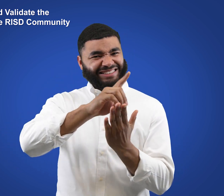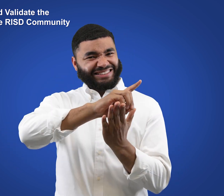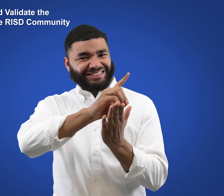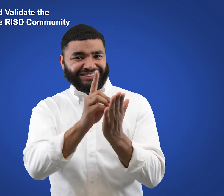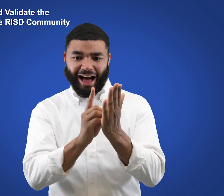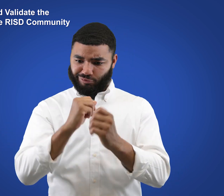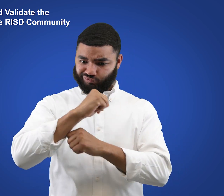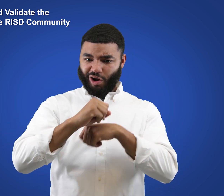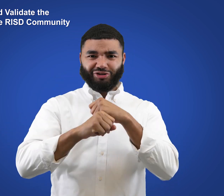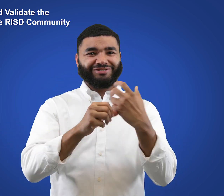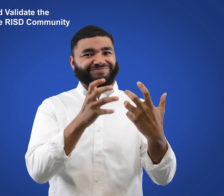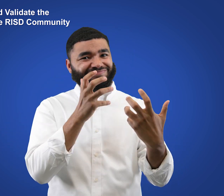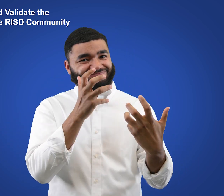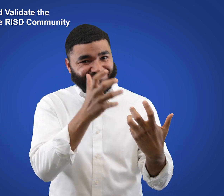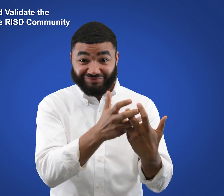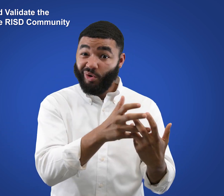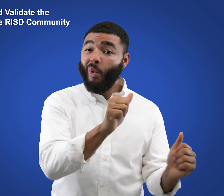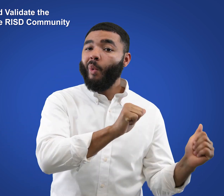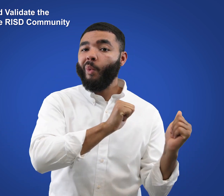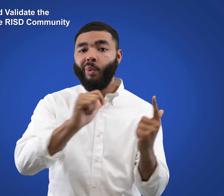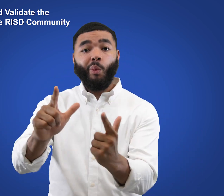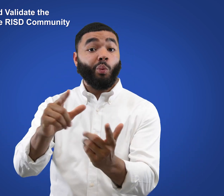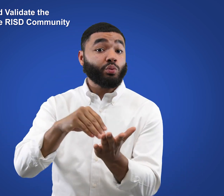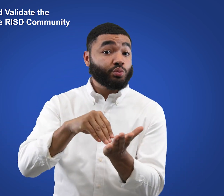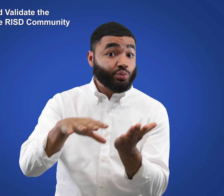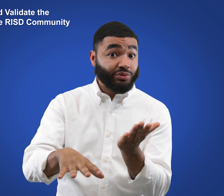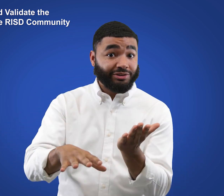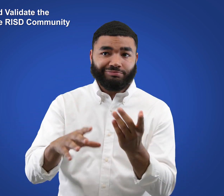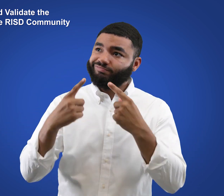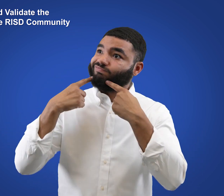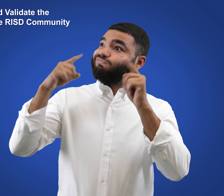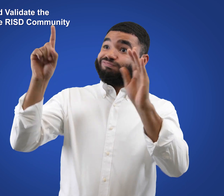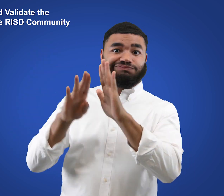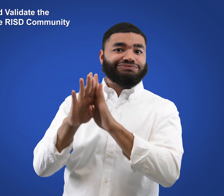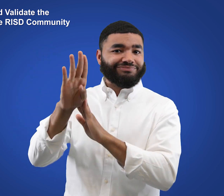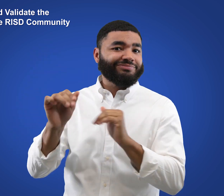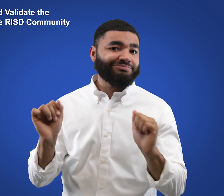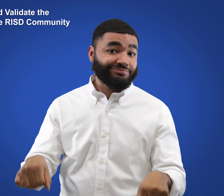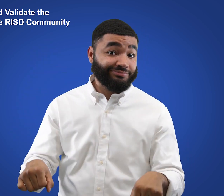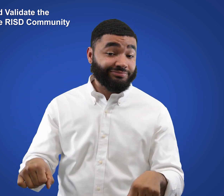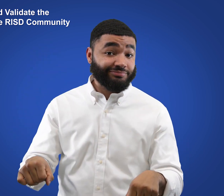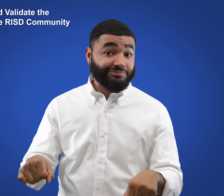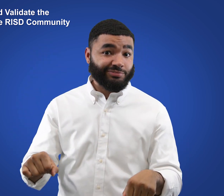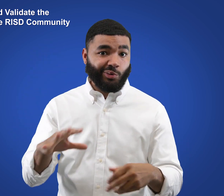is structured for all students to succeed,